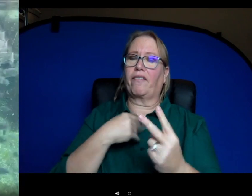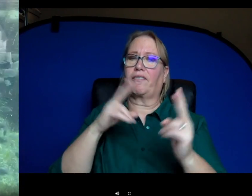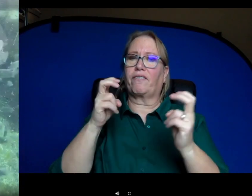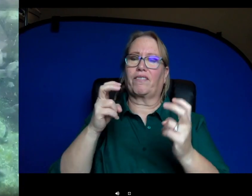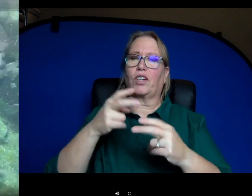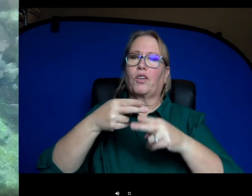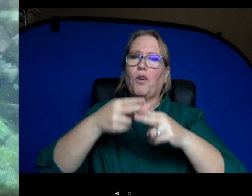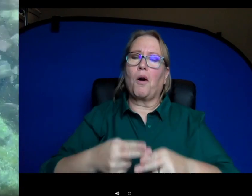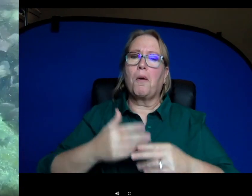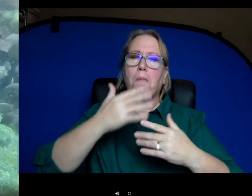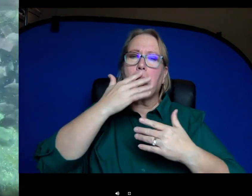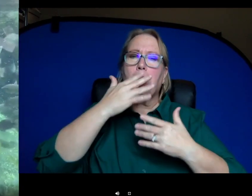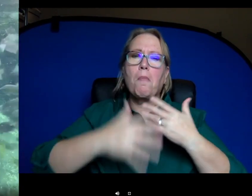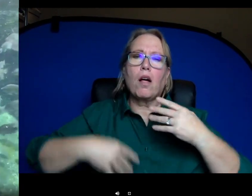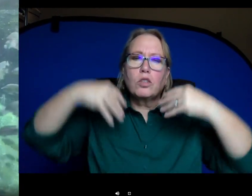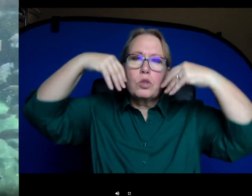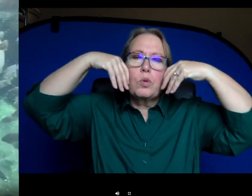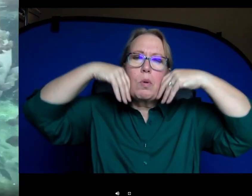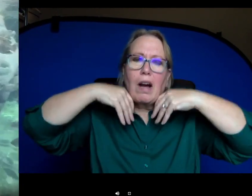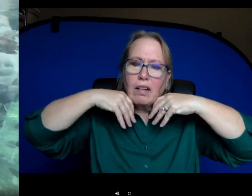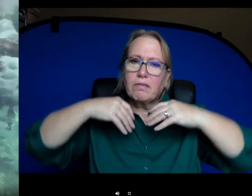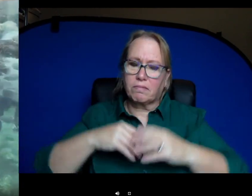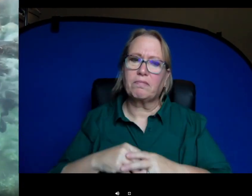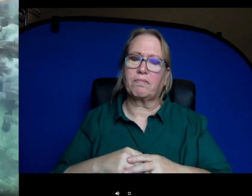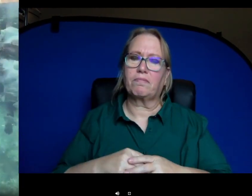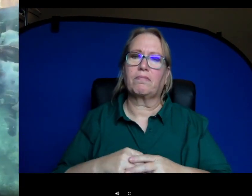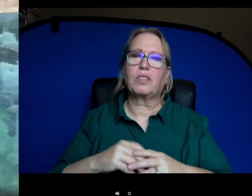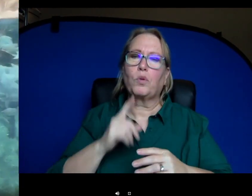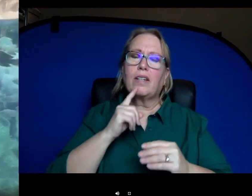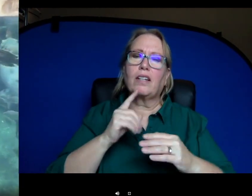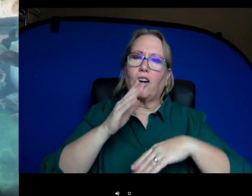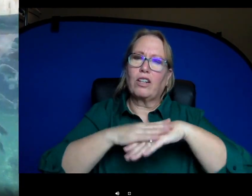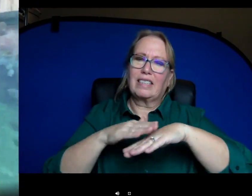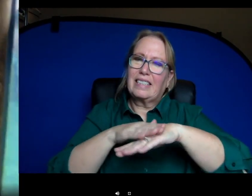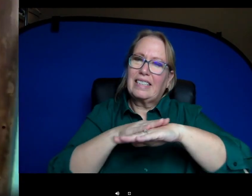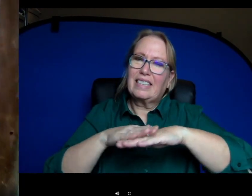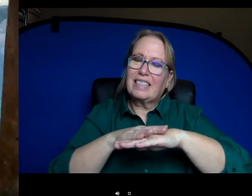sweat, it's a special mucus that keeps them safe. In many ways, it acts as a sunscreen,